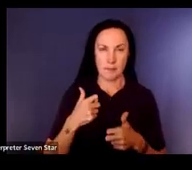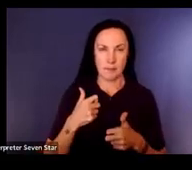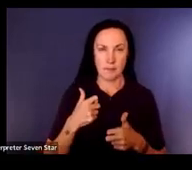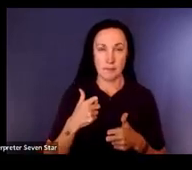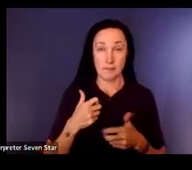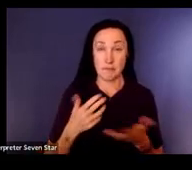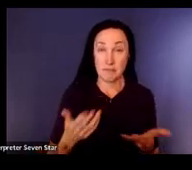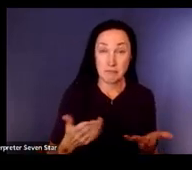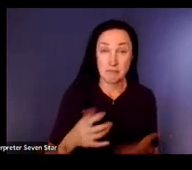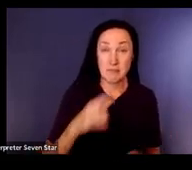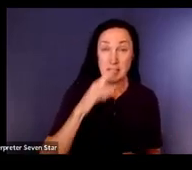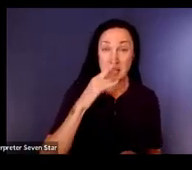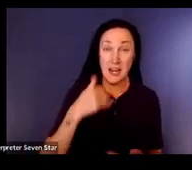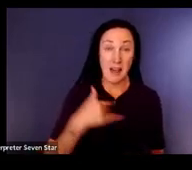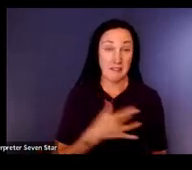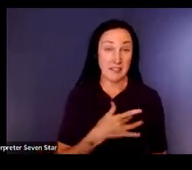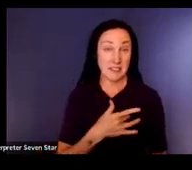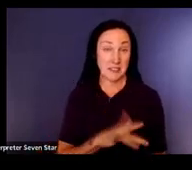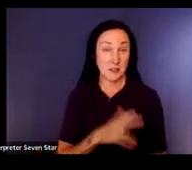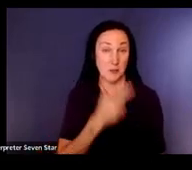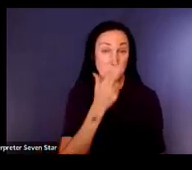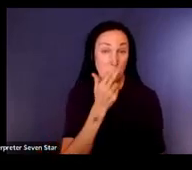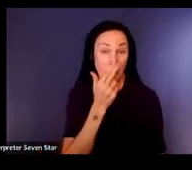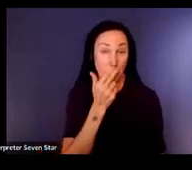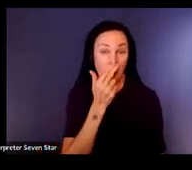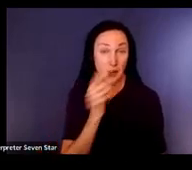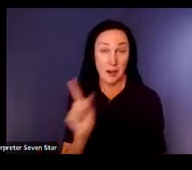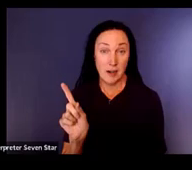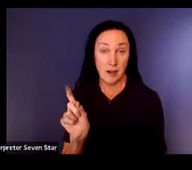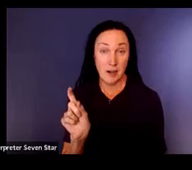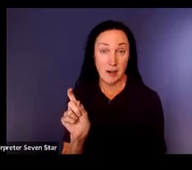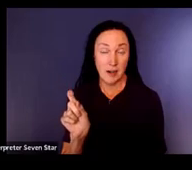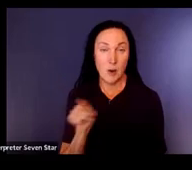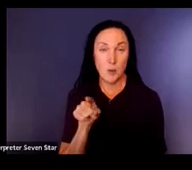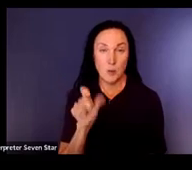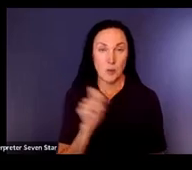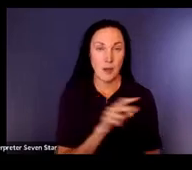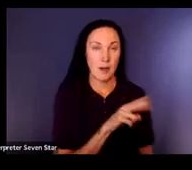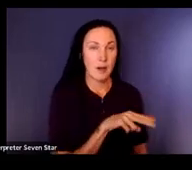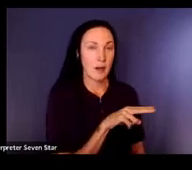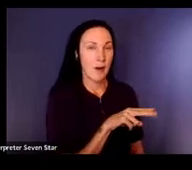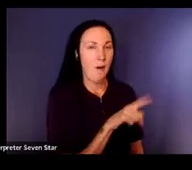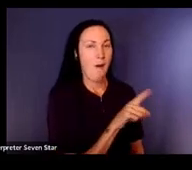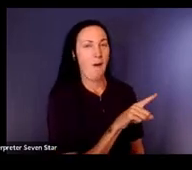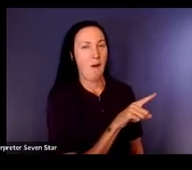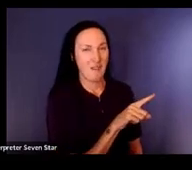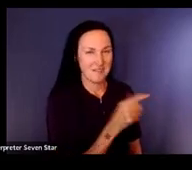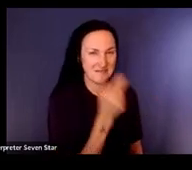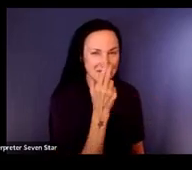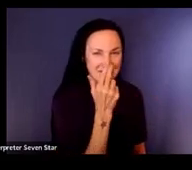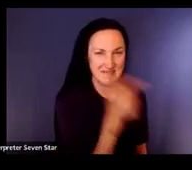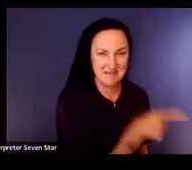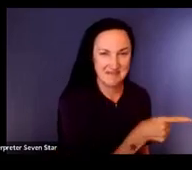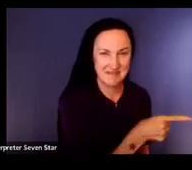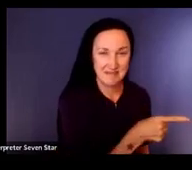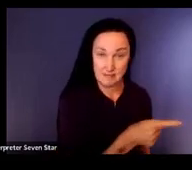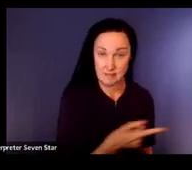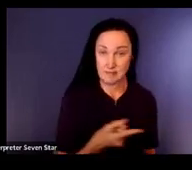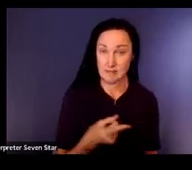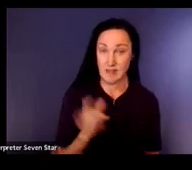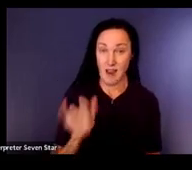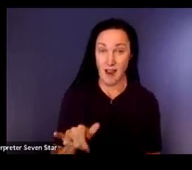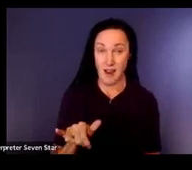sense of humor that you can figure out what the humor is about. So think about why you want to